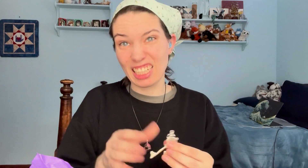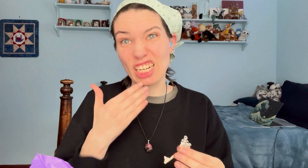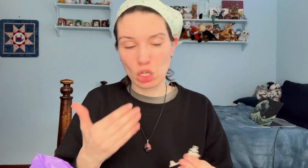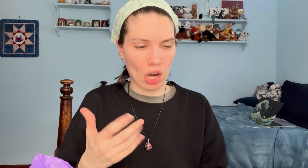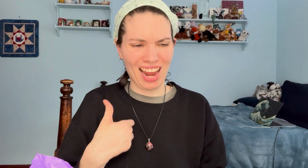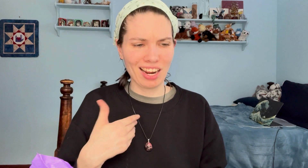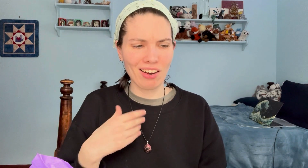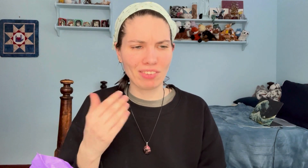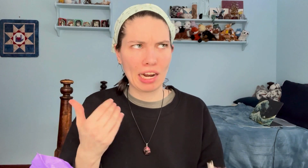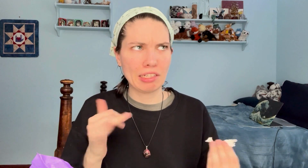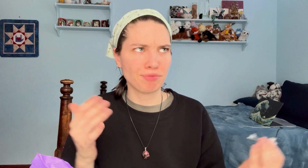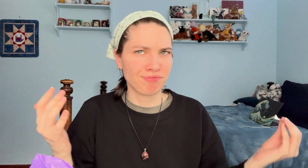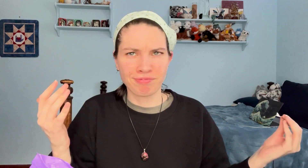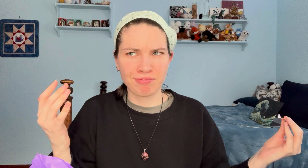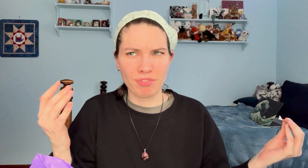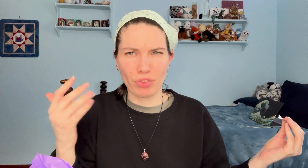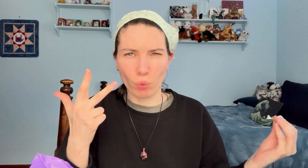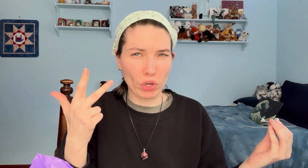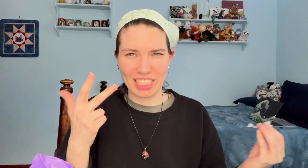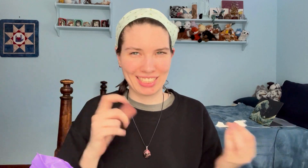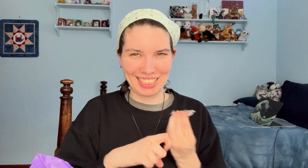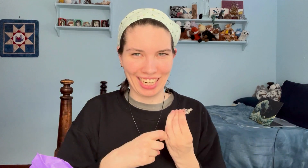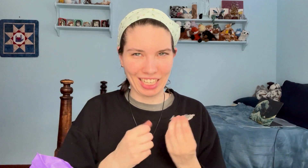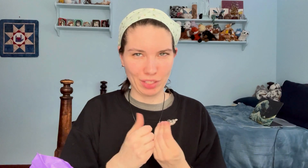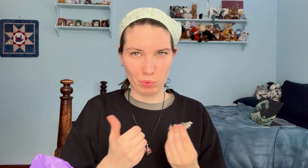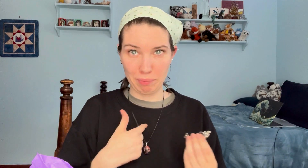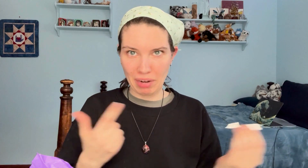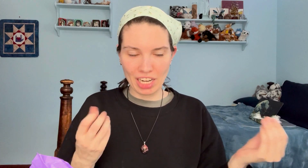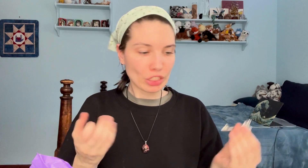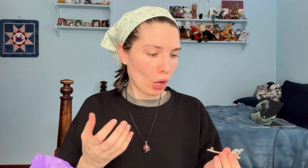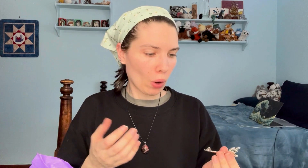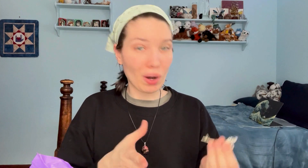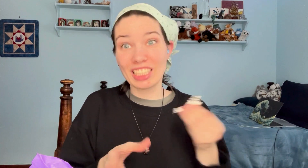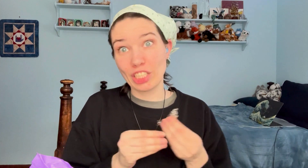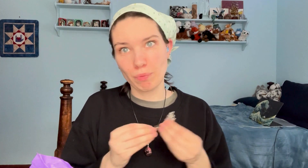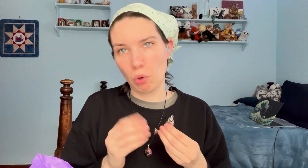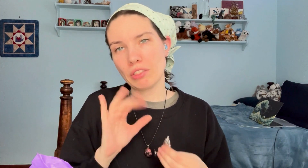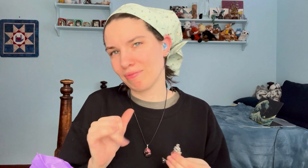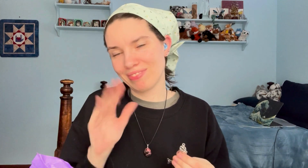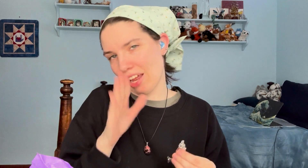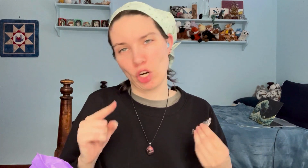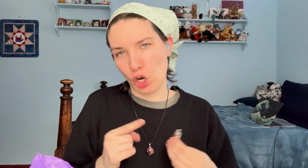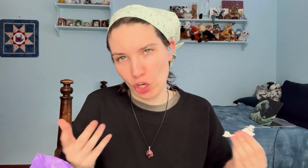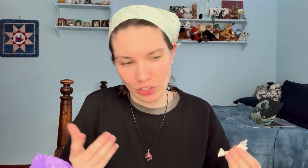that's good. I have, like, 3 (other) keys with me so adding more never hurts